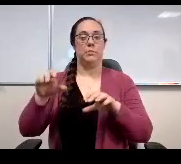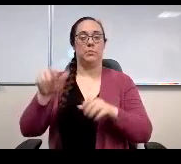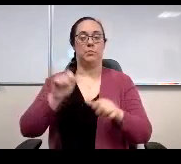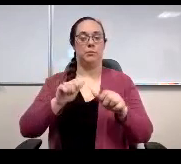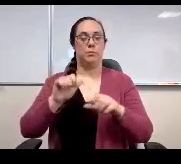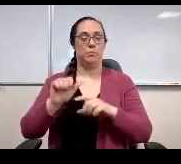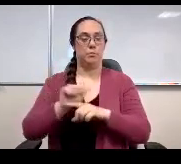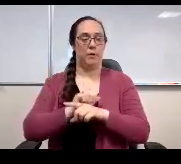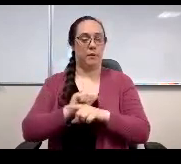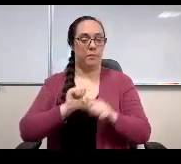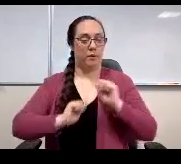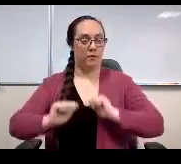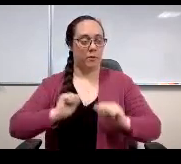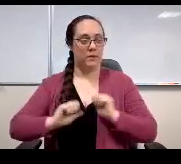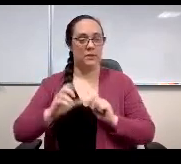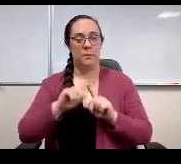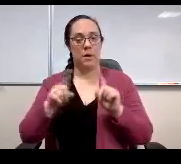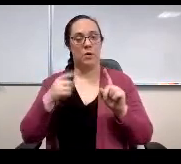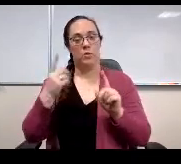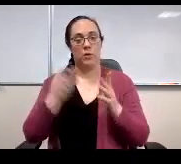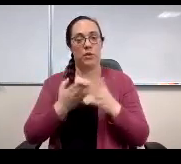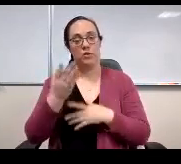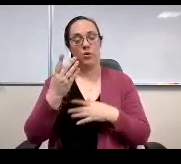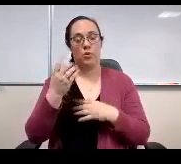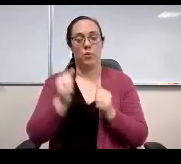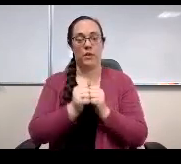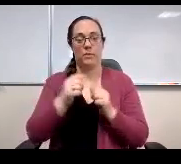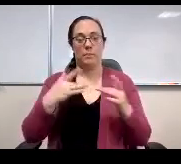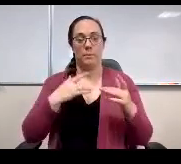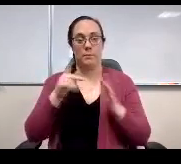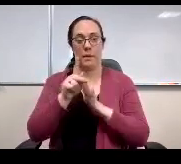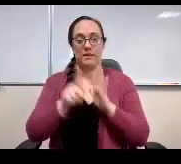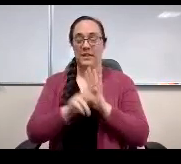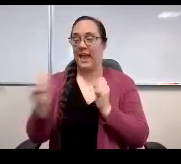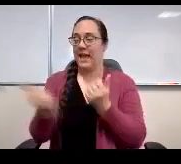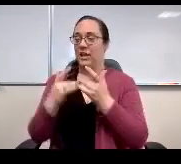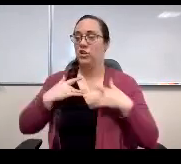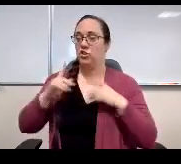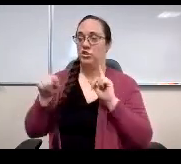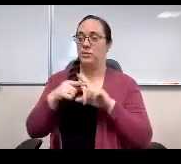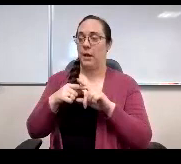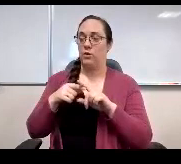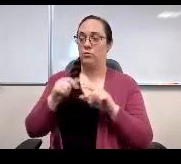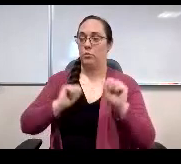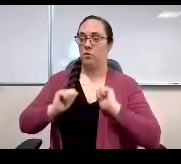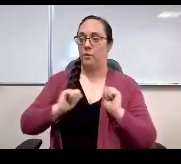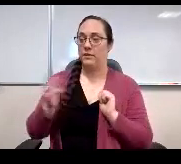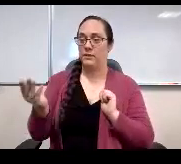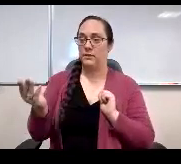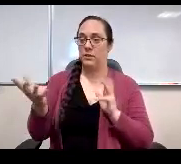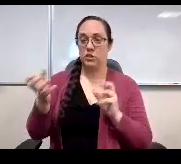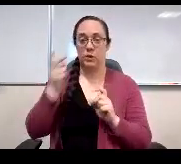through a year with the new policy. Concerns regarding performance. Would you like to see additional